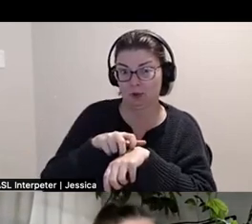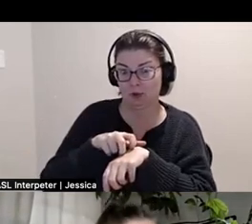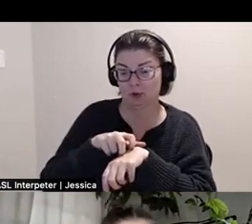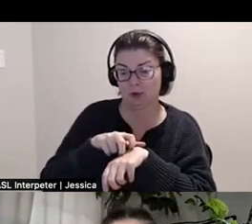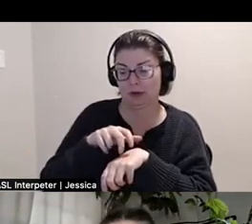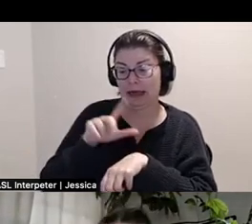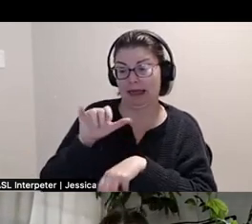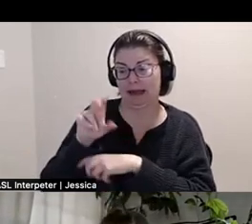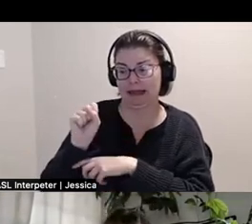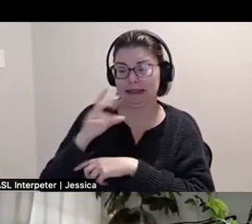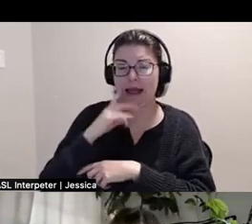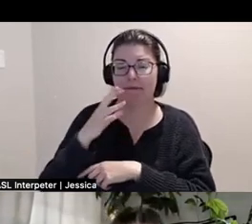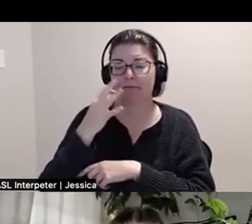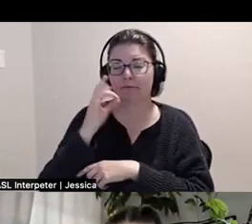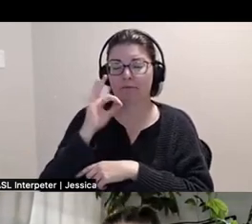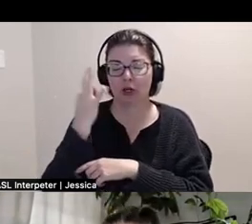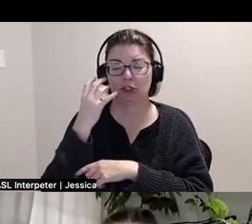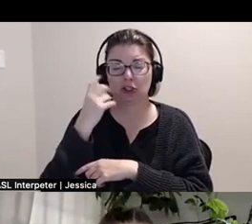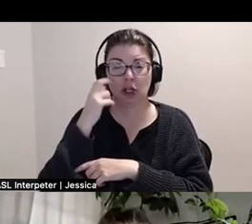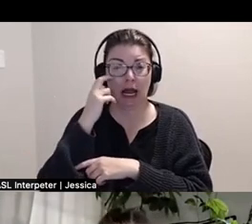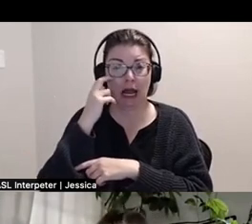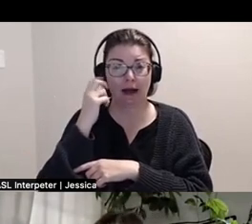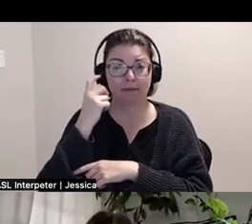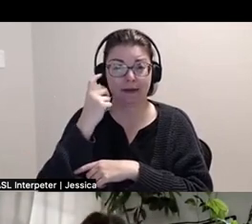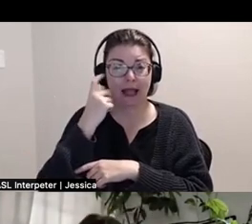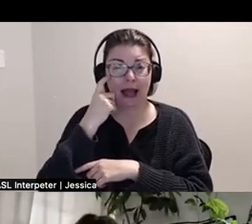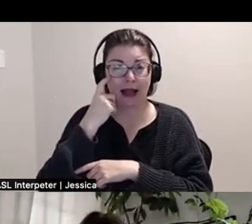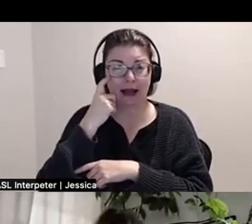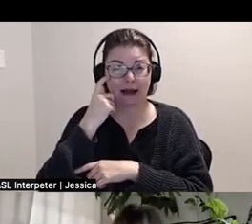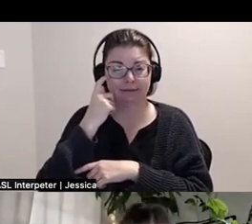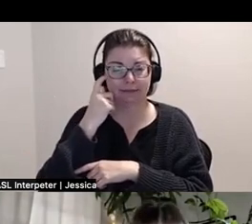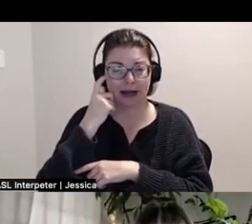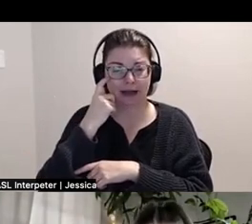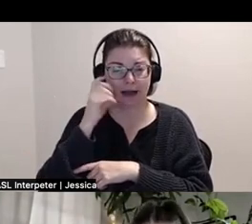and *oooo* once this chat is over I'm gonna treat myself.